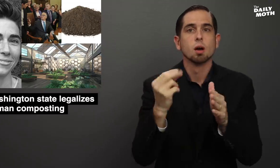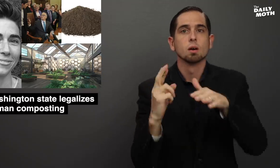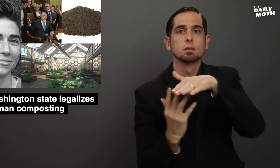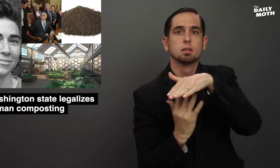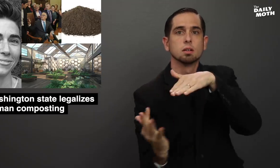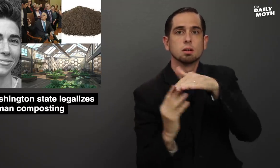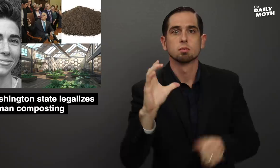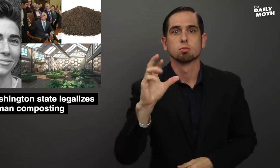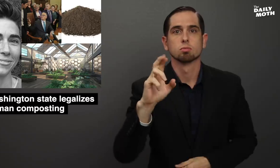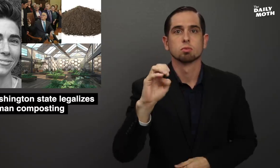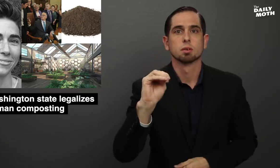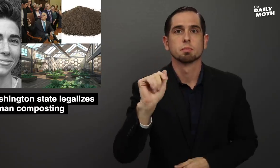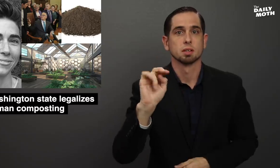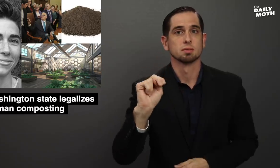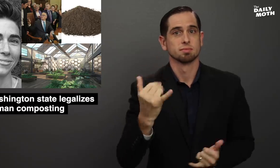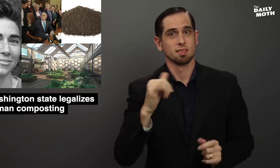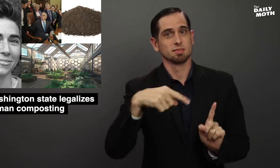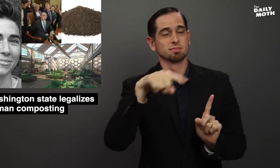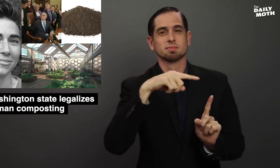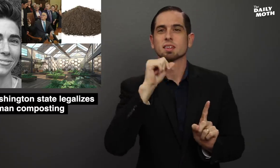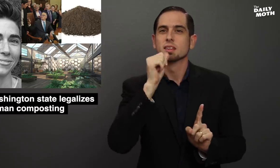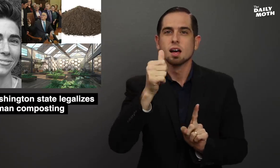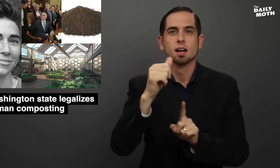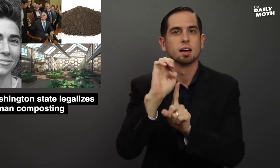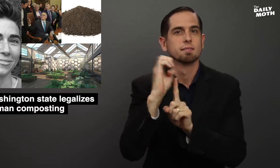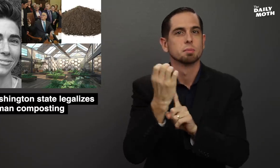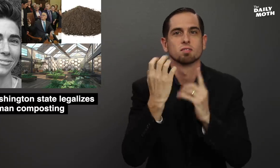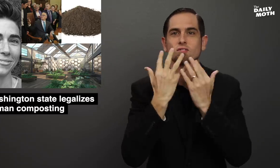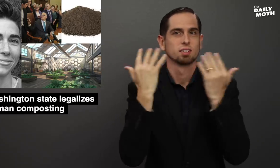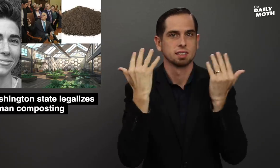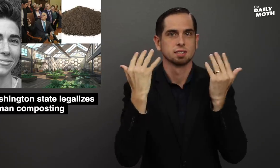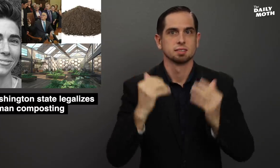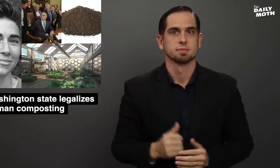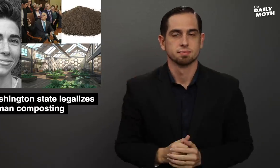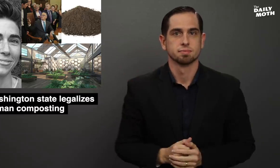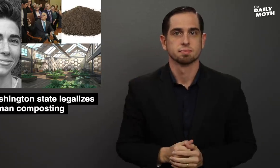or cremation is not environmentally friendly.